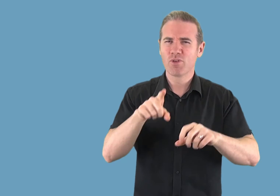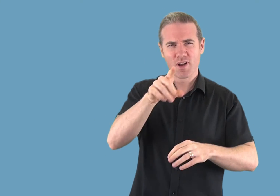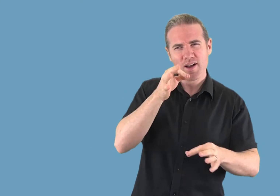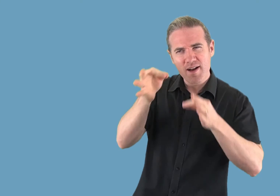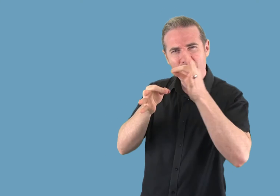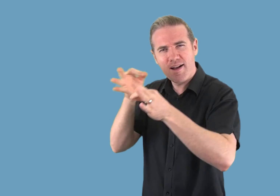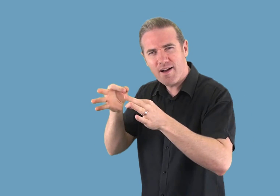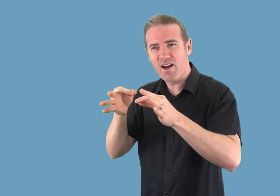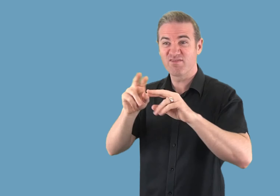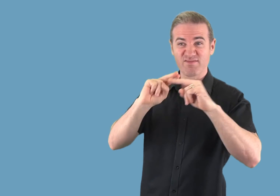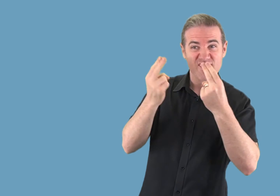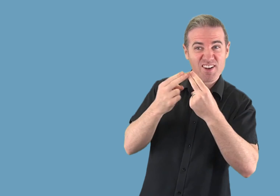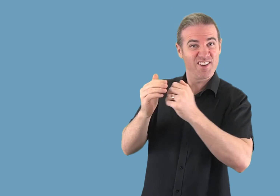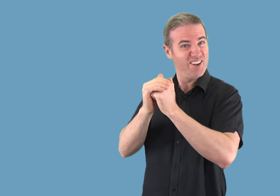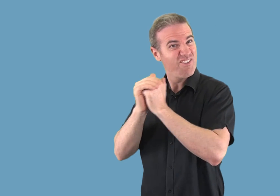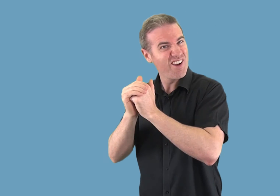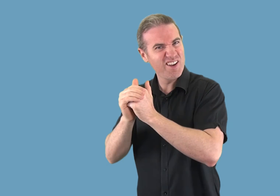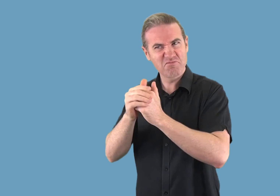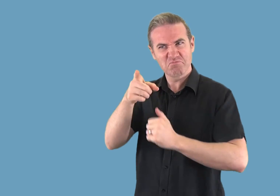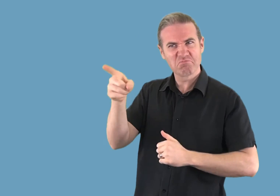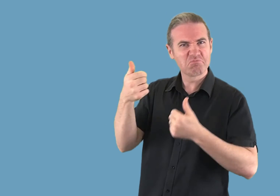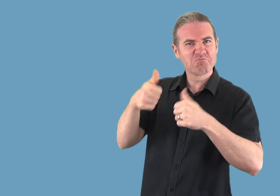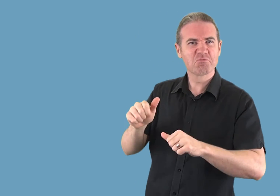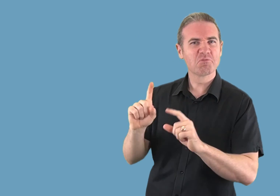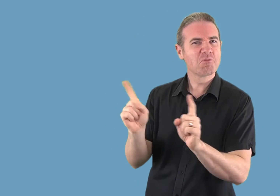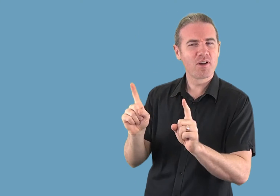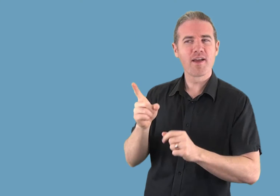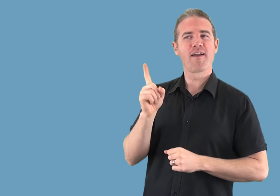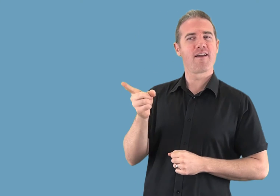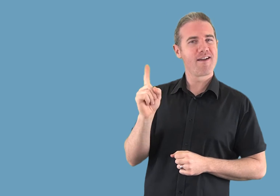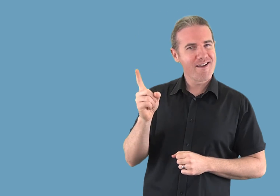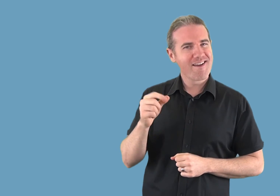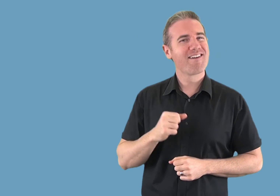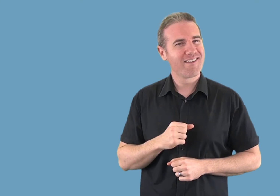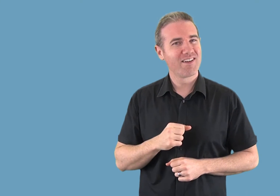use.